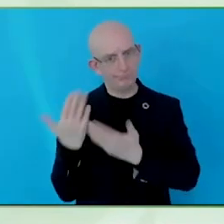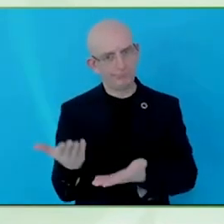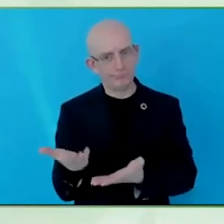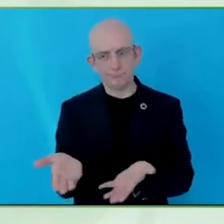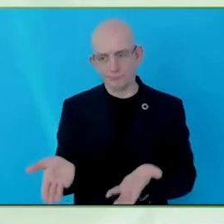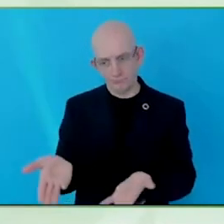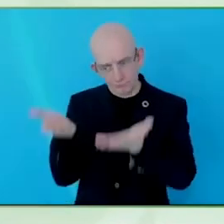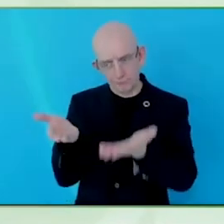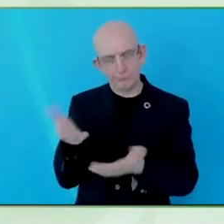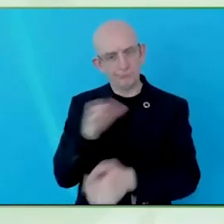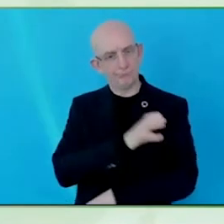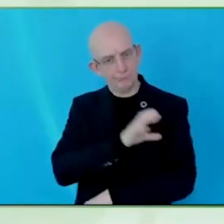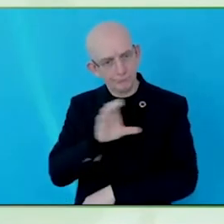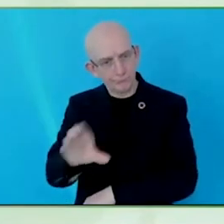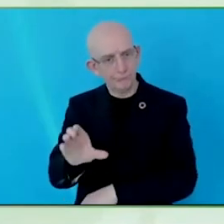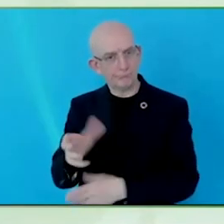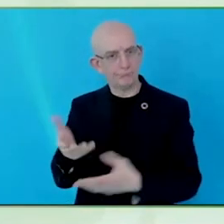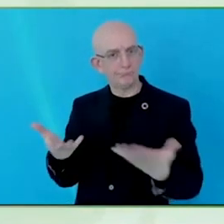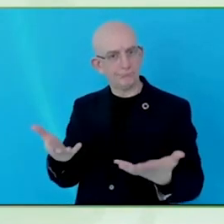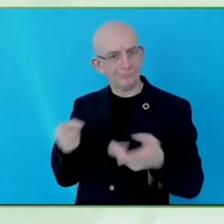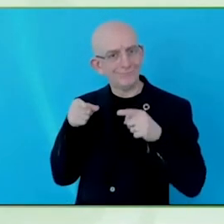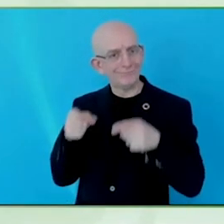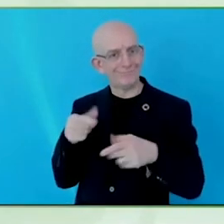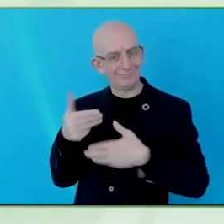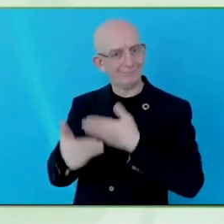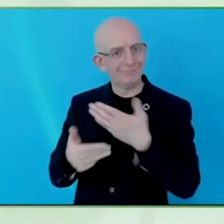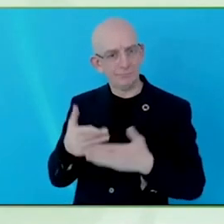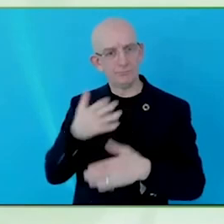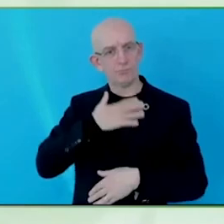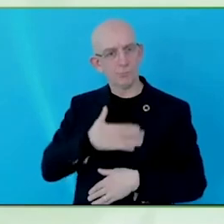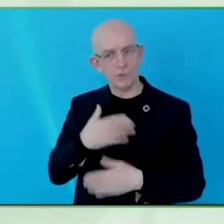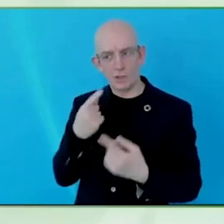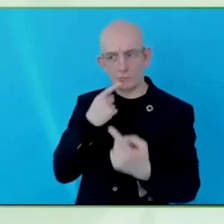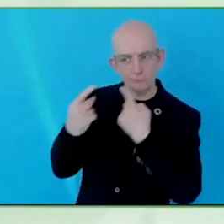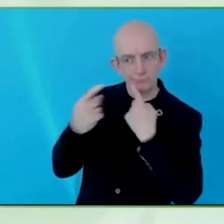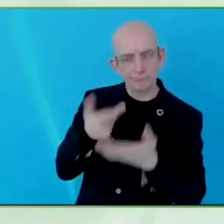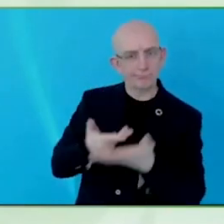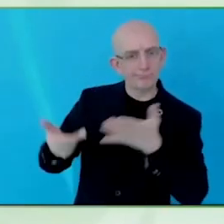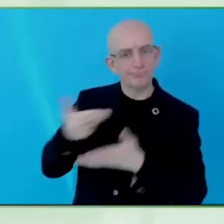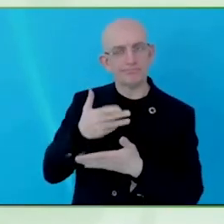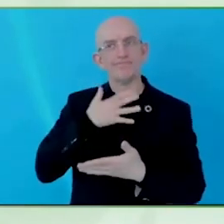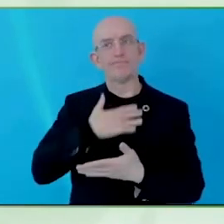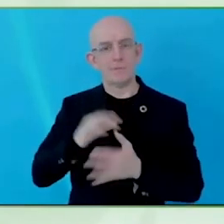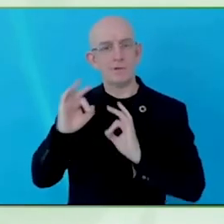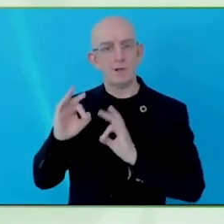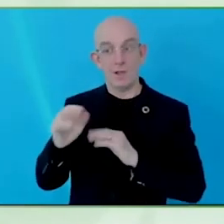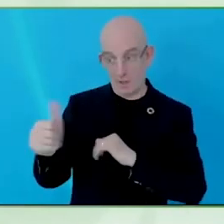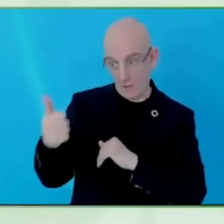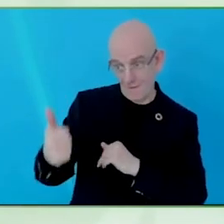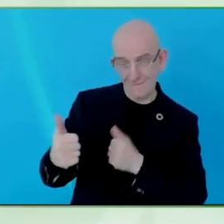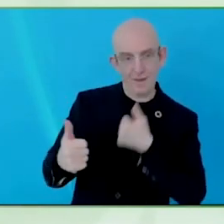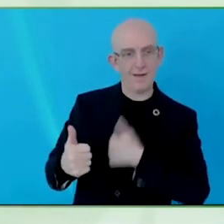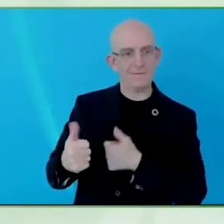to launching the product but what I learned in my time doing this is we need to listen to the community afterwards and wrote that McCain,